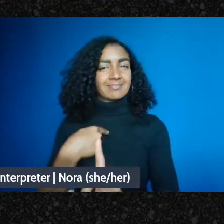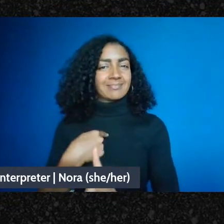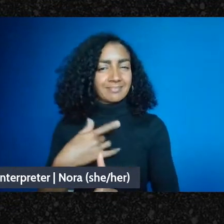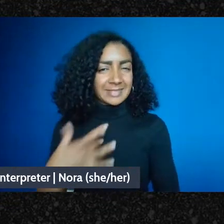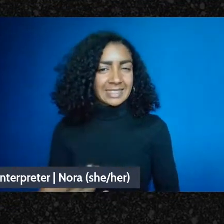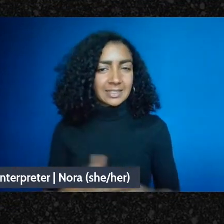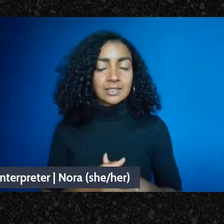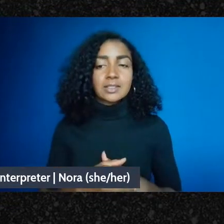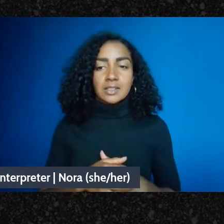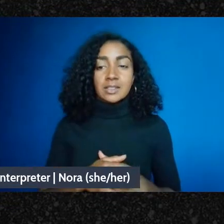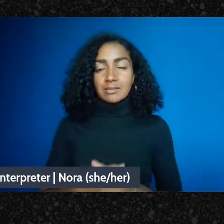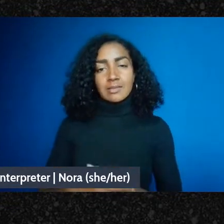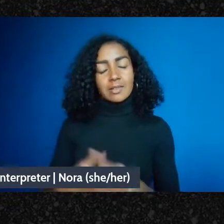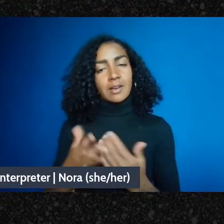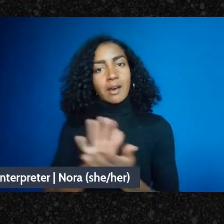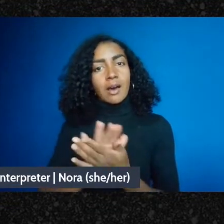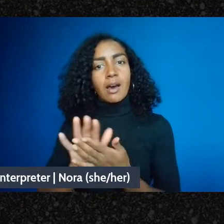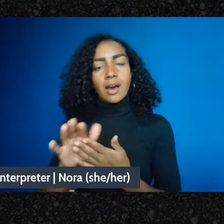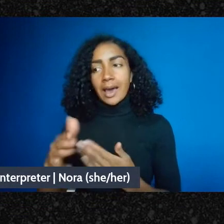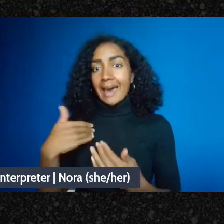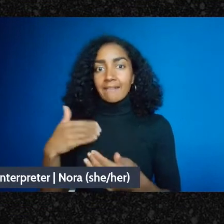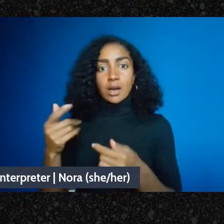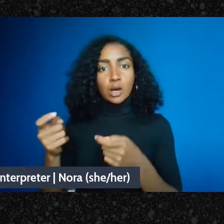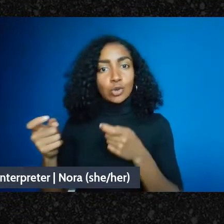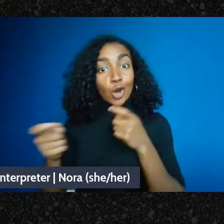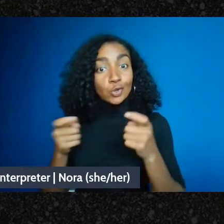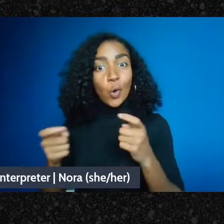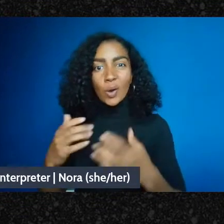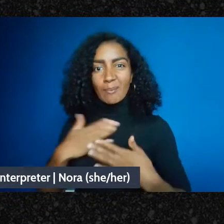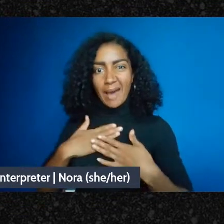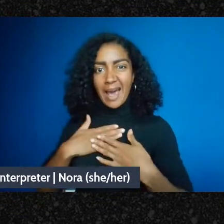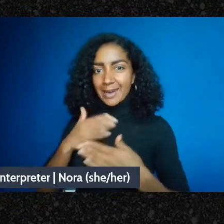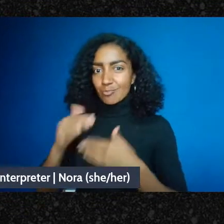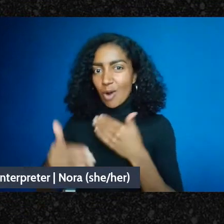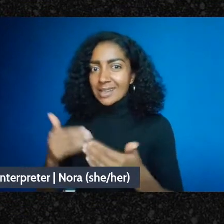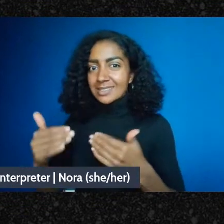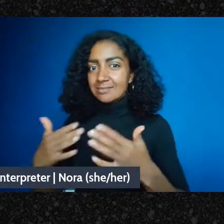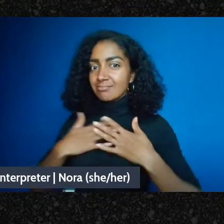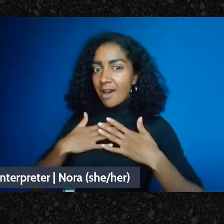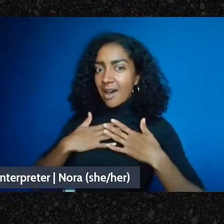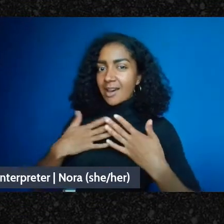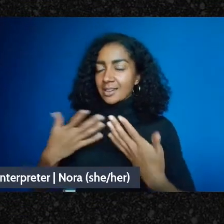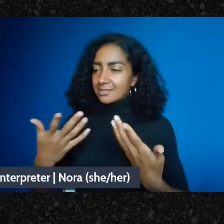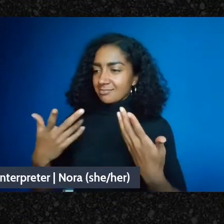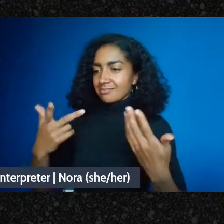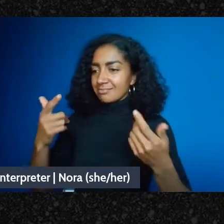having control over my own process and deciding when I'm gonna, you know,